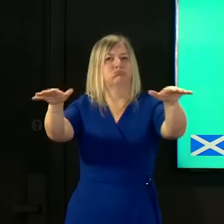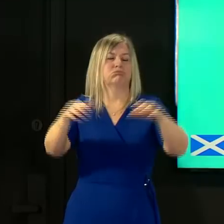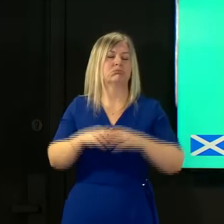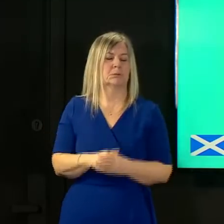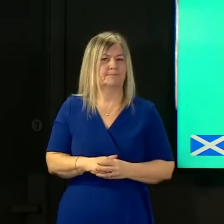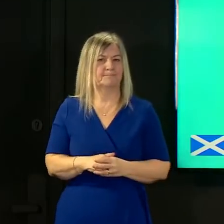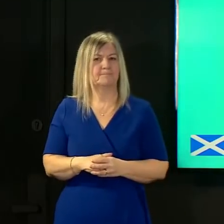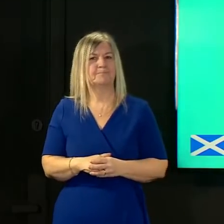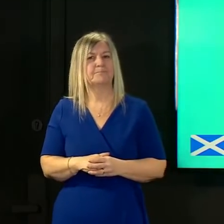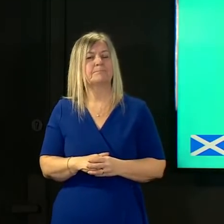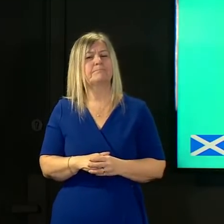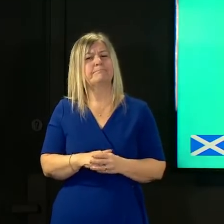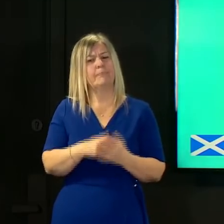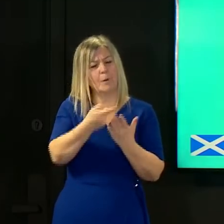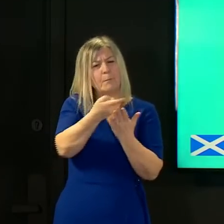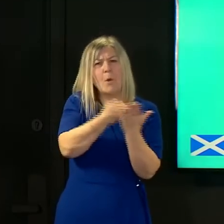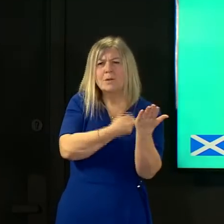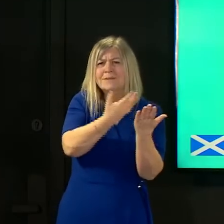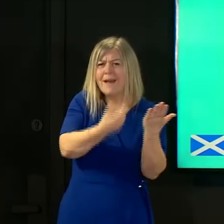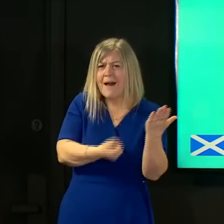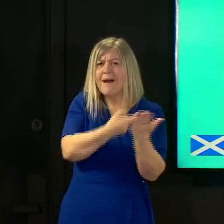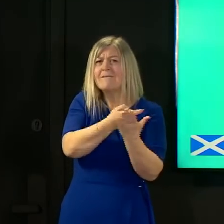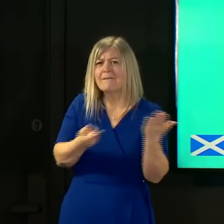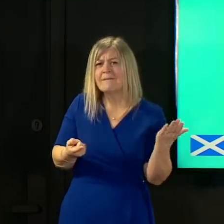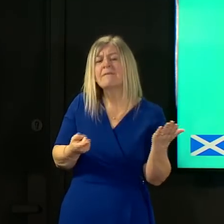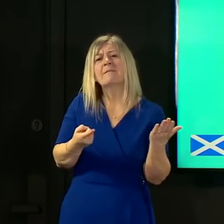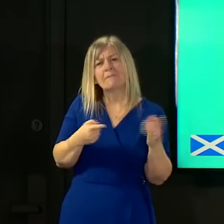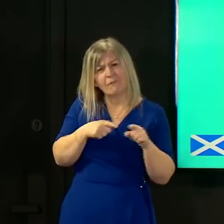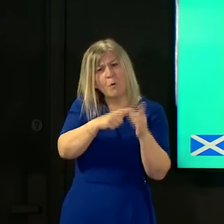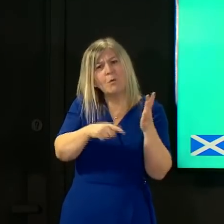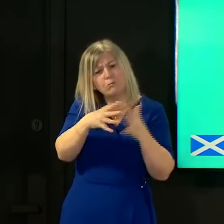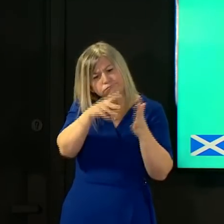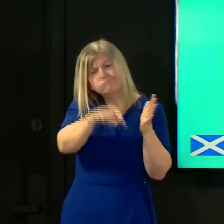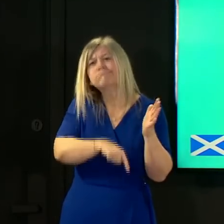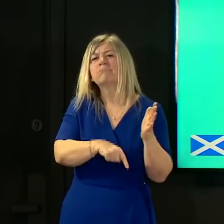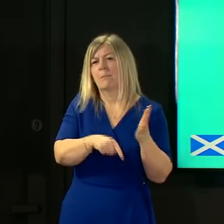if these policies are to be effective we need to be able to identify variants through genomic